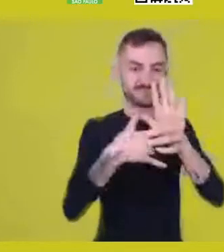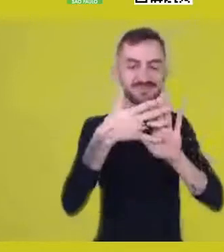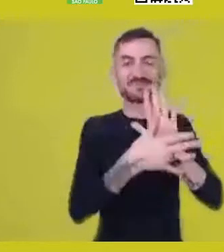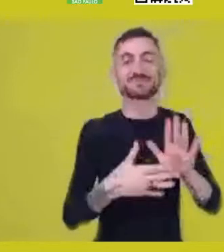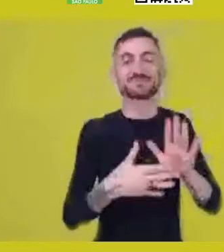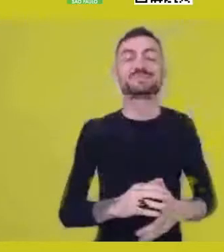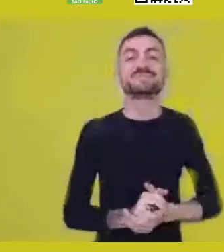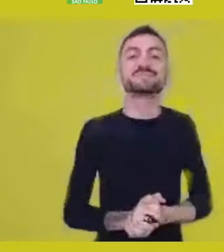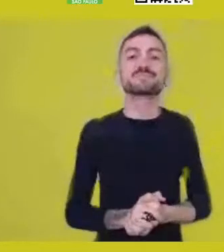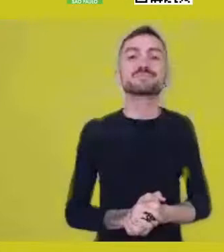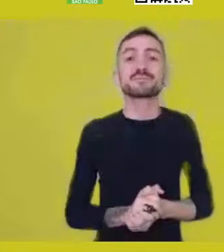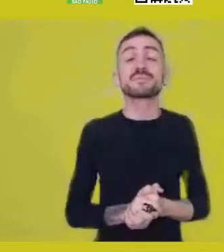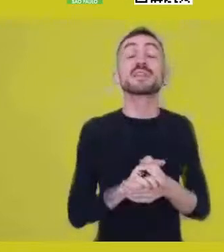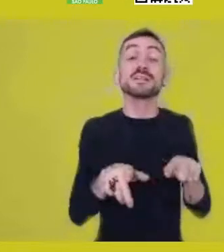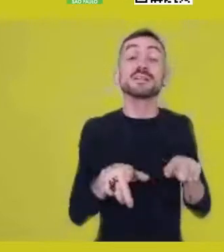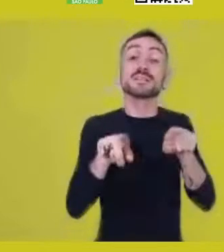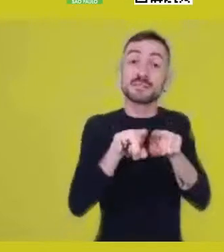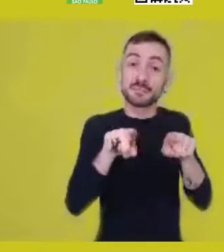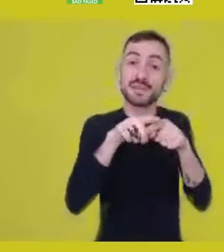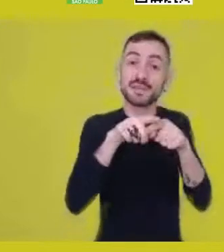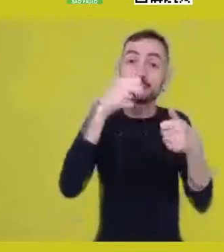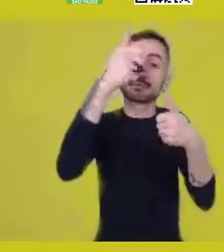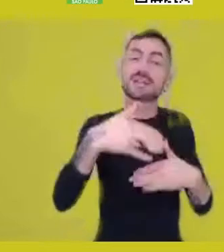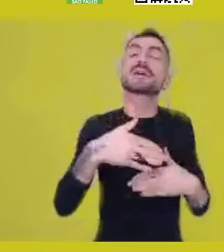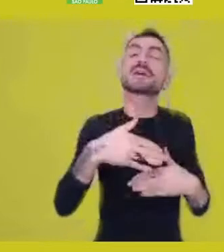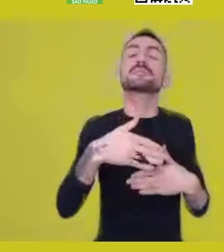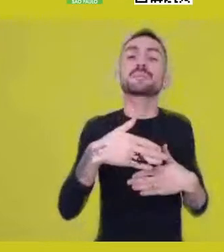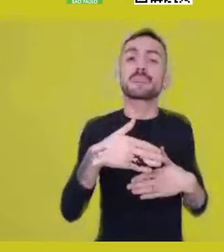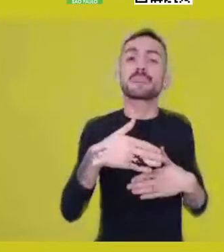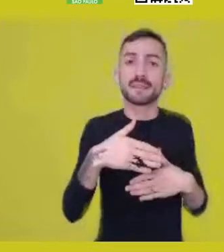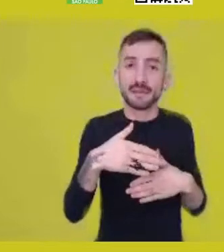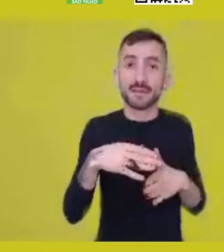I’d like to inform you that CPT’s schedule